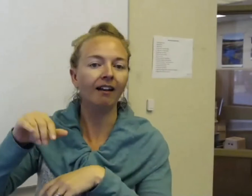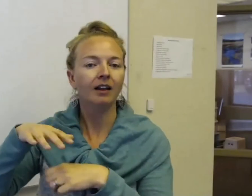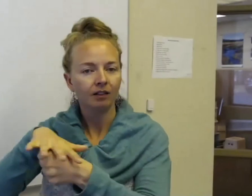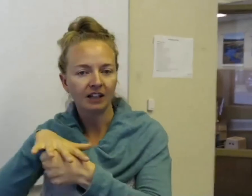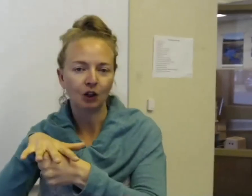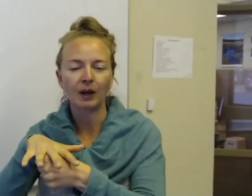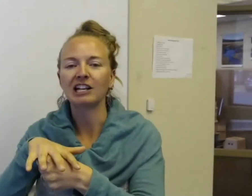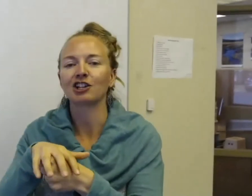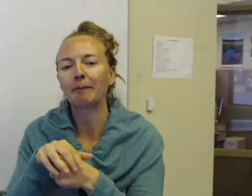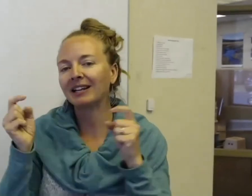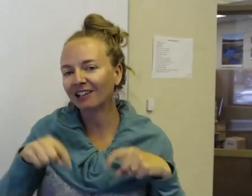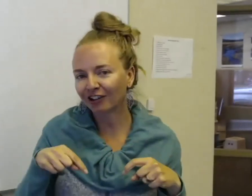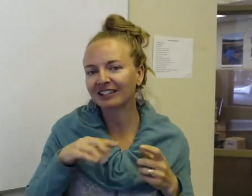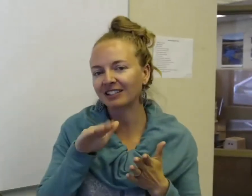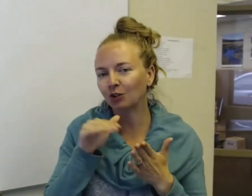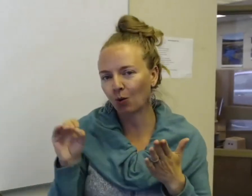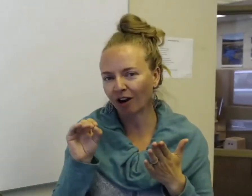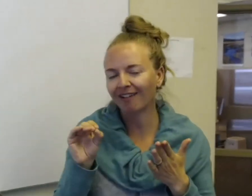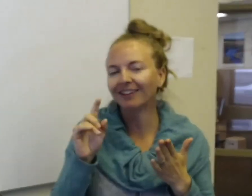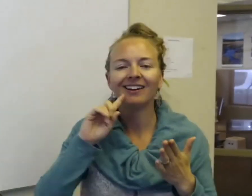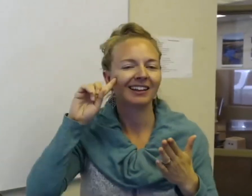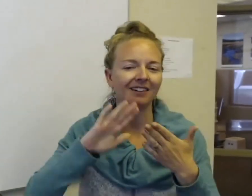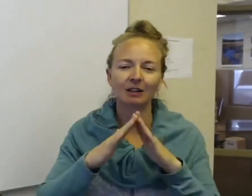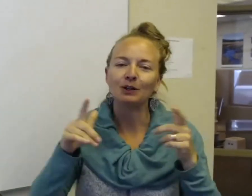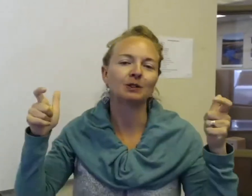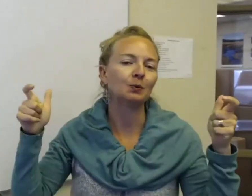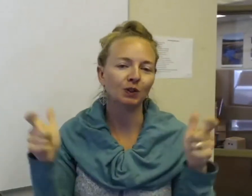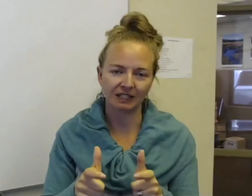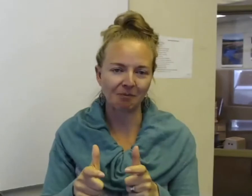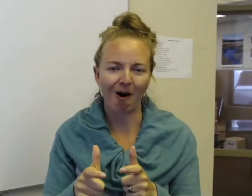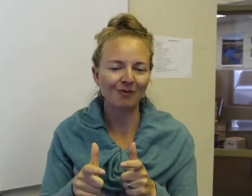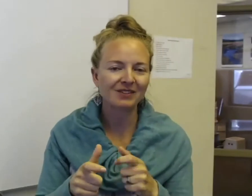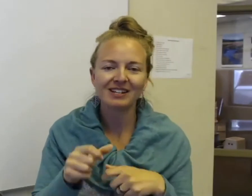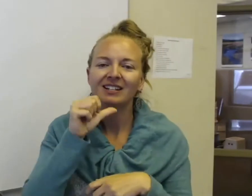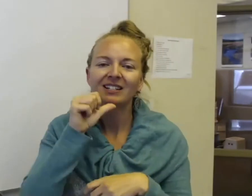that given location. But here in Central Oregon, the deaf community is really small. So we